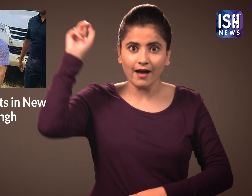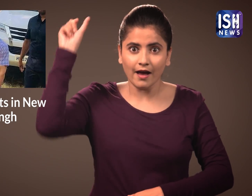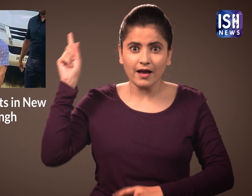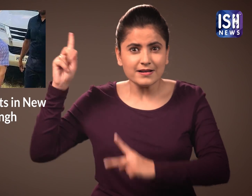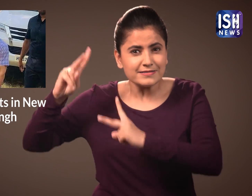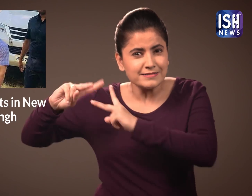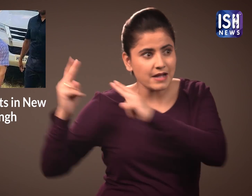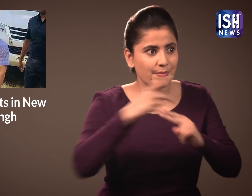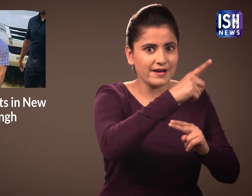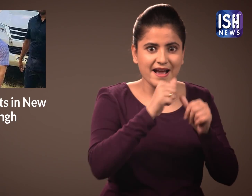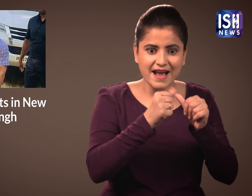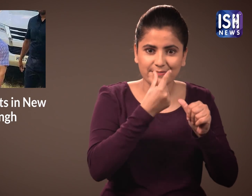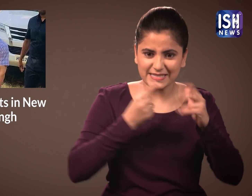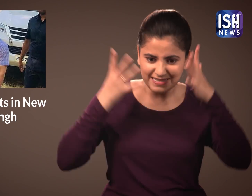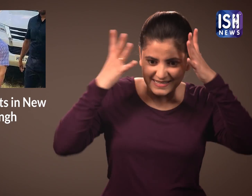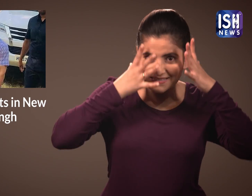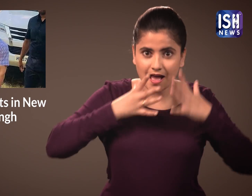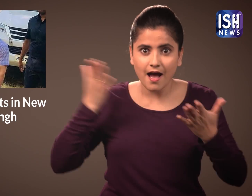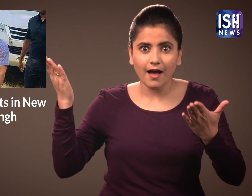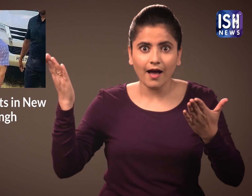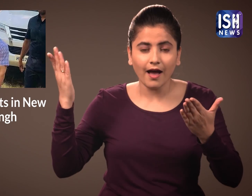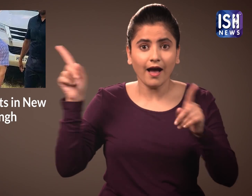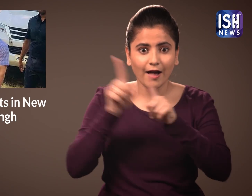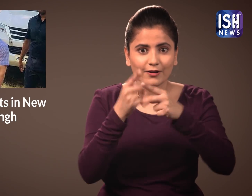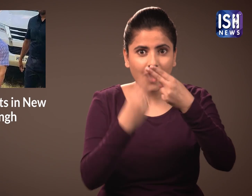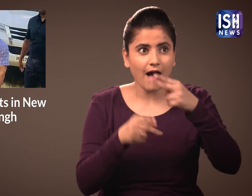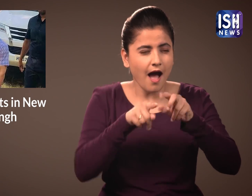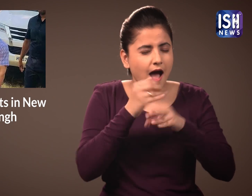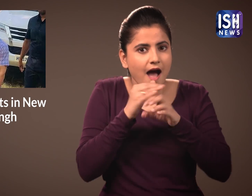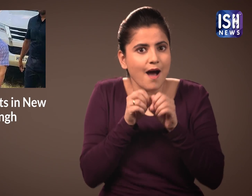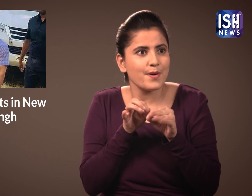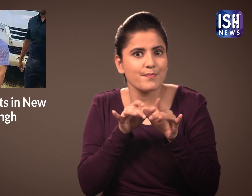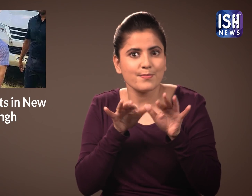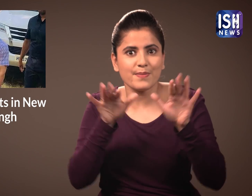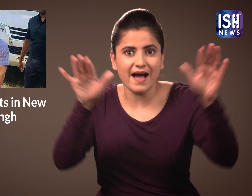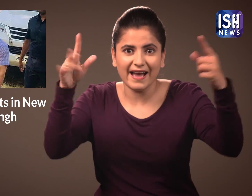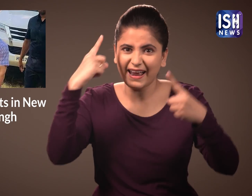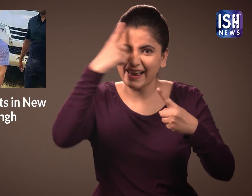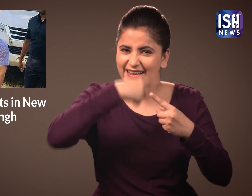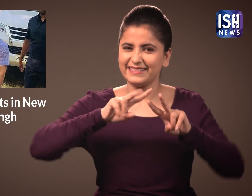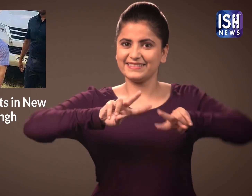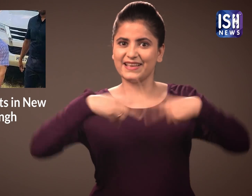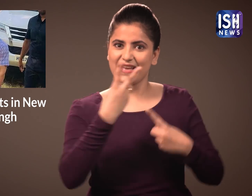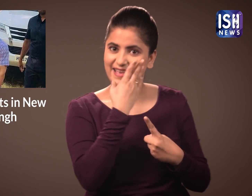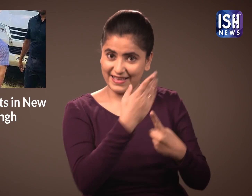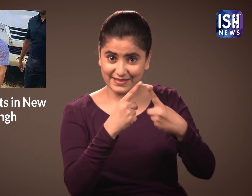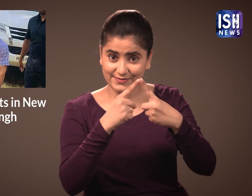This image of Amir has gone viral all over!